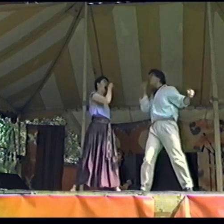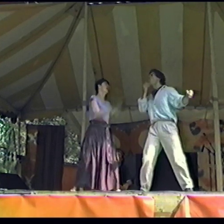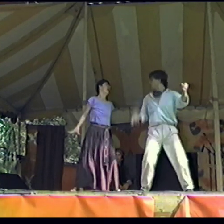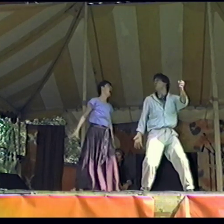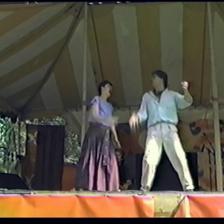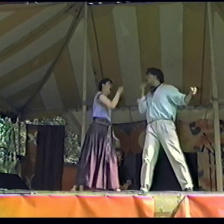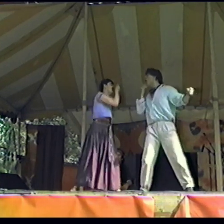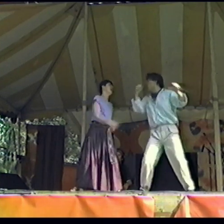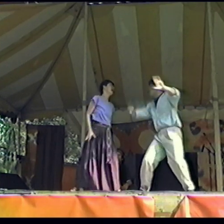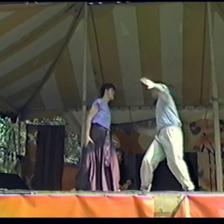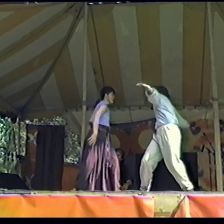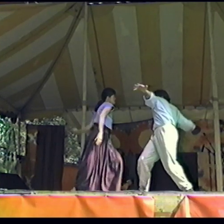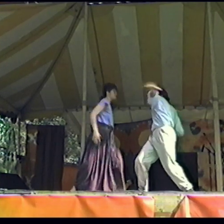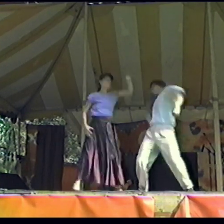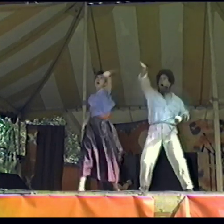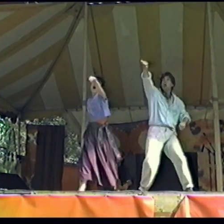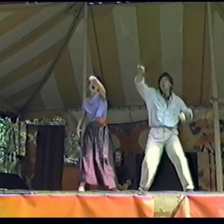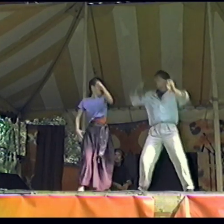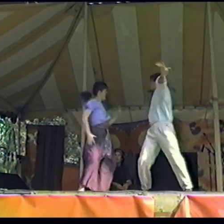Shut up! Shut up! Shut up! Shut up!